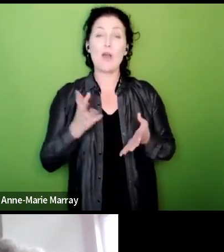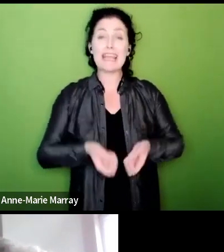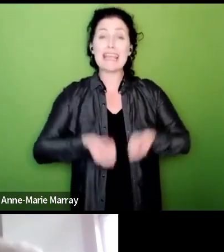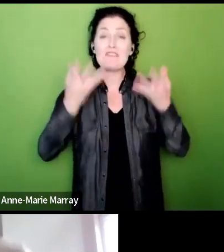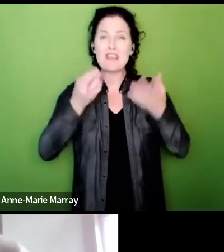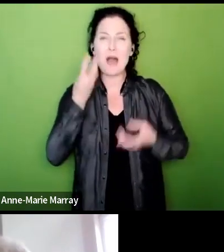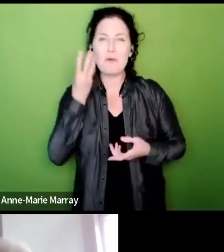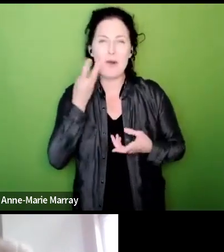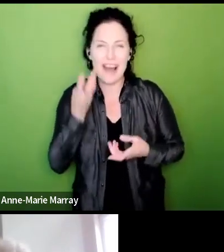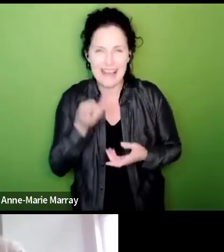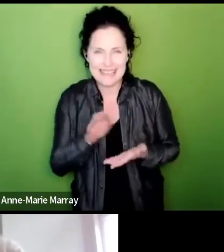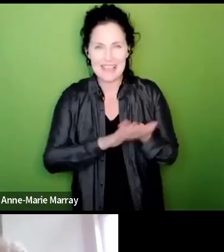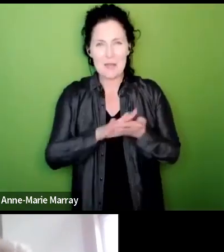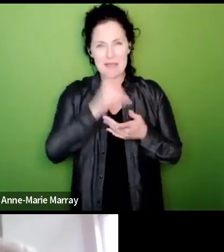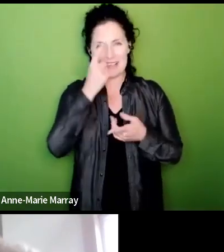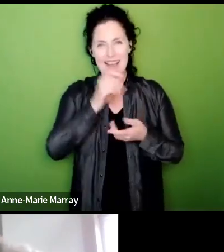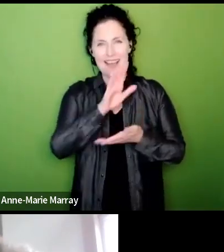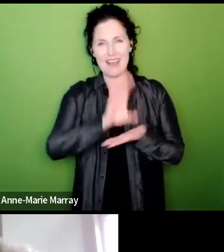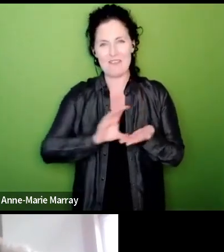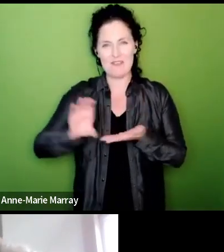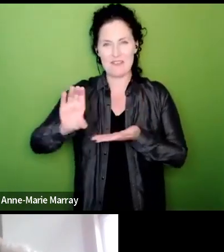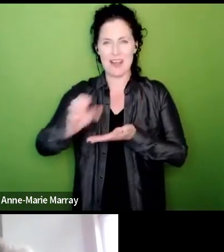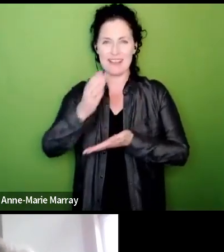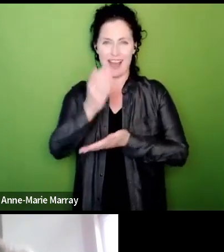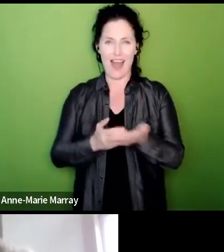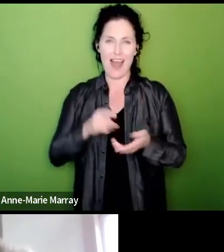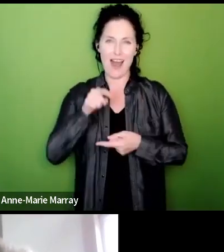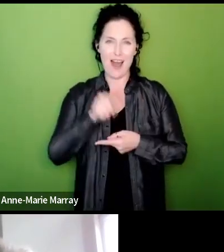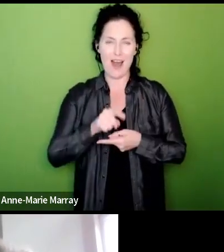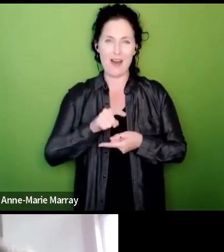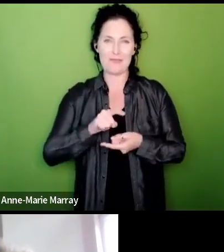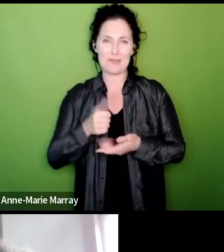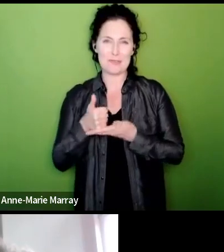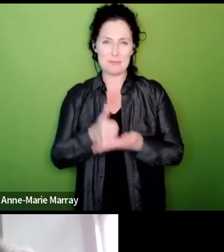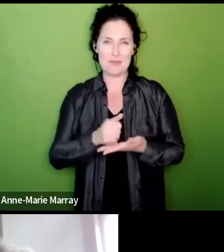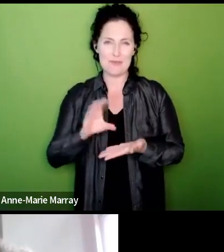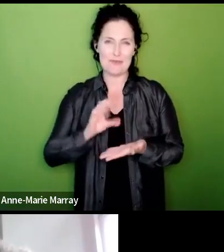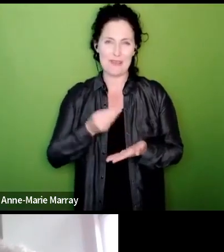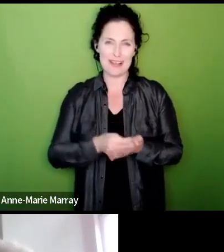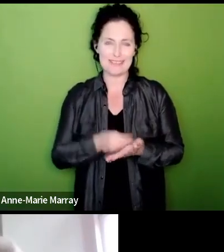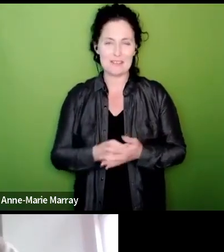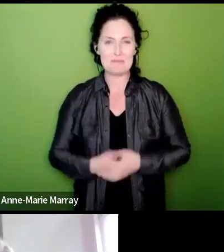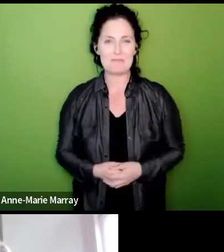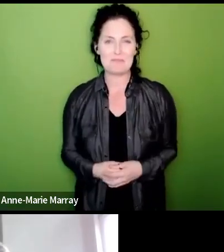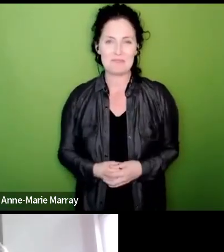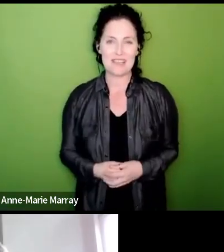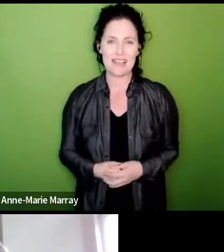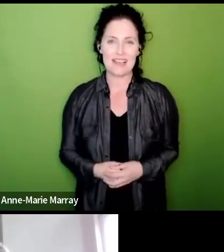know John and no doubt we'll be calling on you and then Inderpal Battu says I'm disheartened about